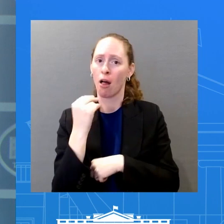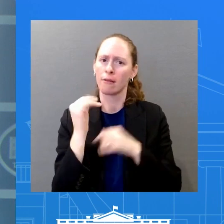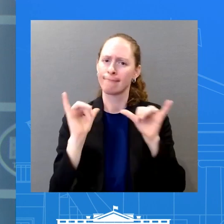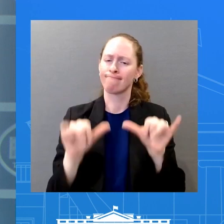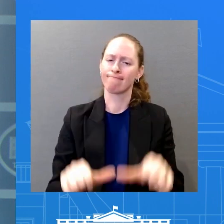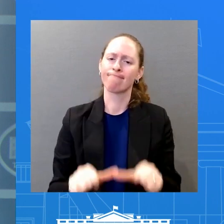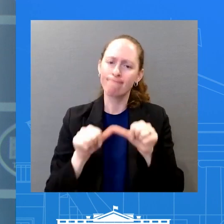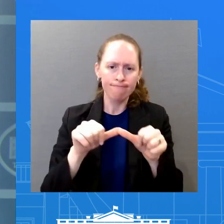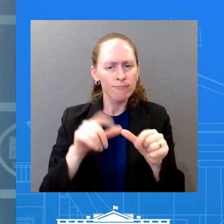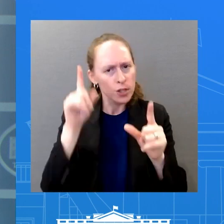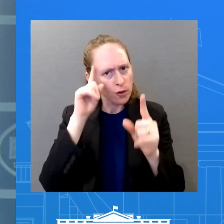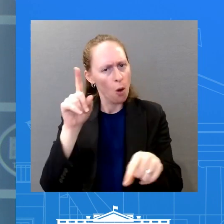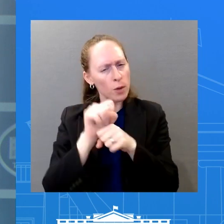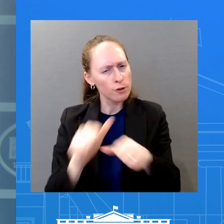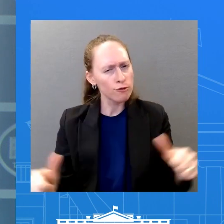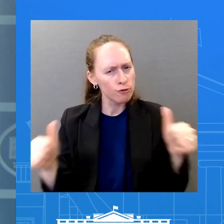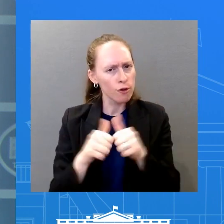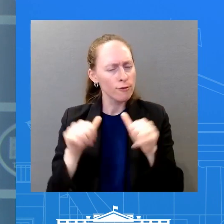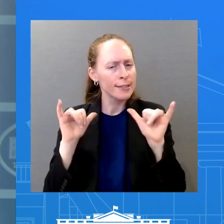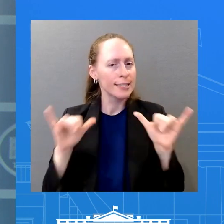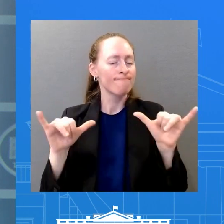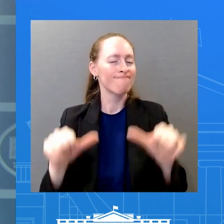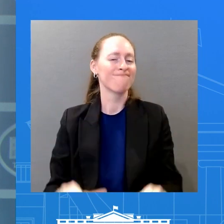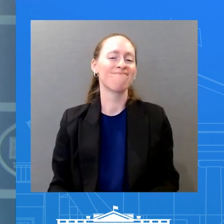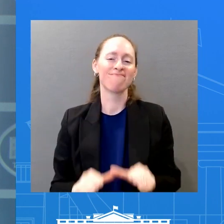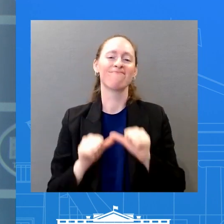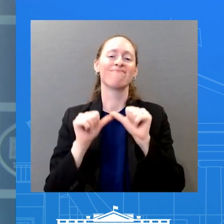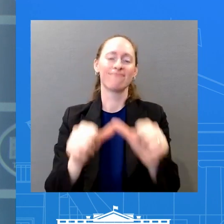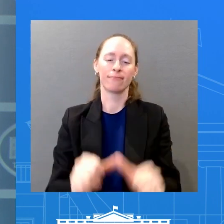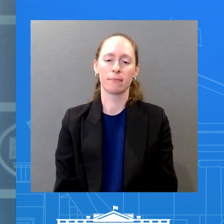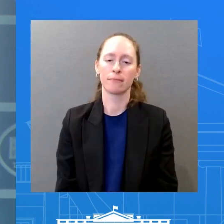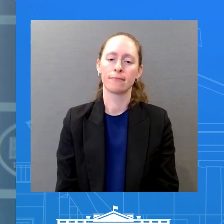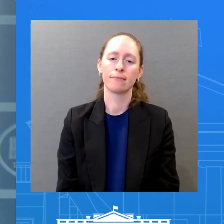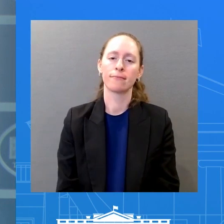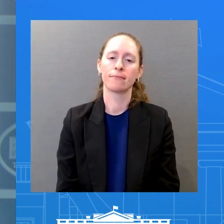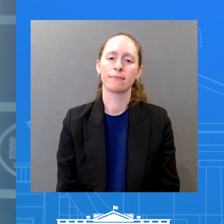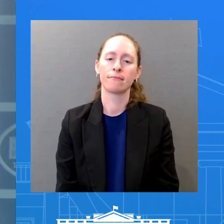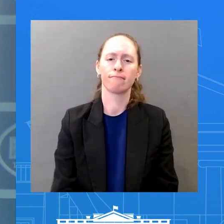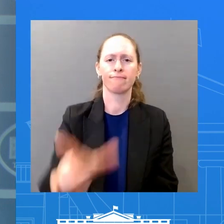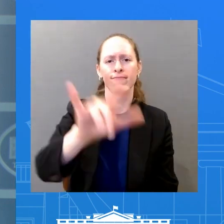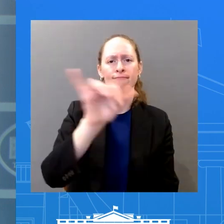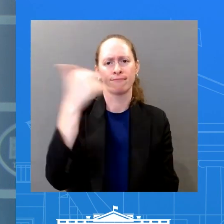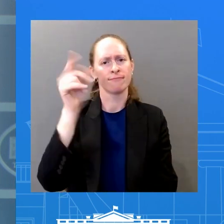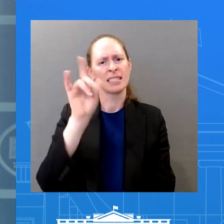The President further emphasized the importance of… concluding the maritime boundary negotiations